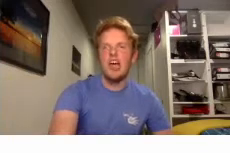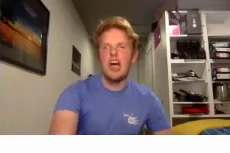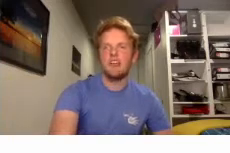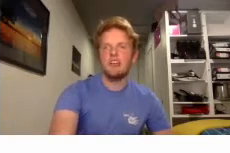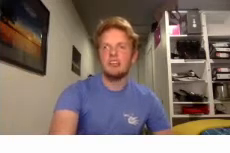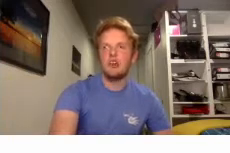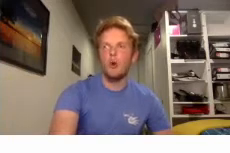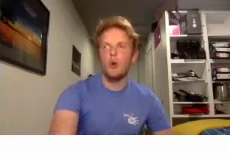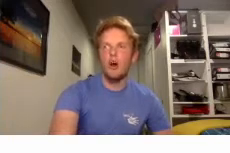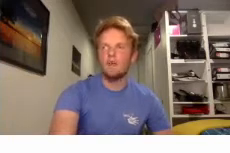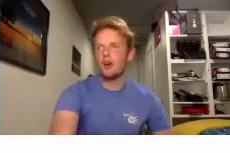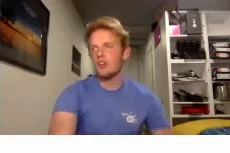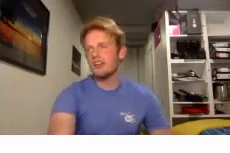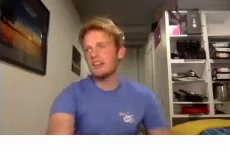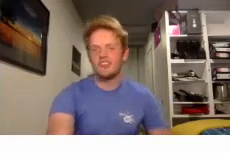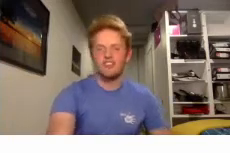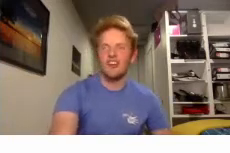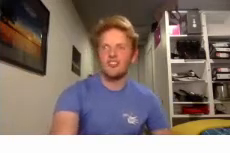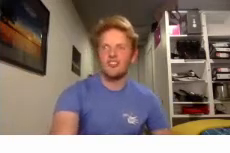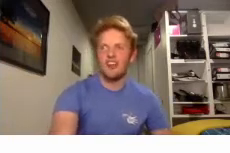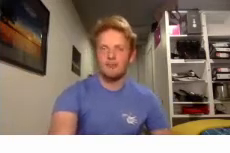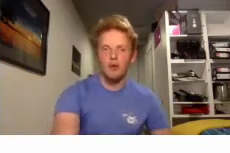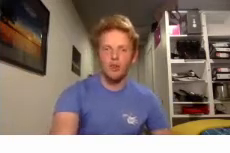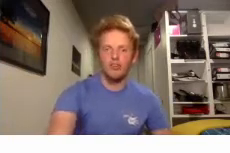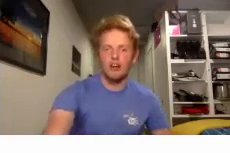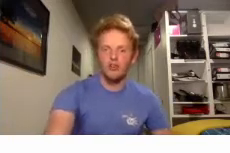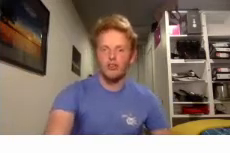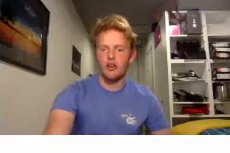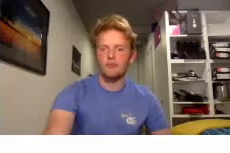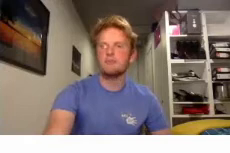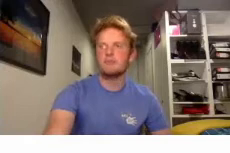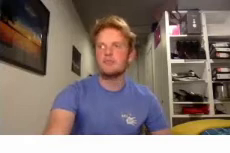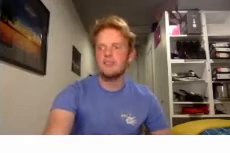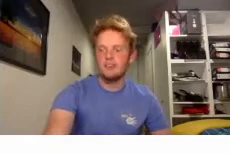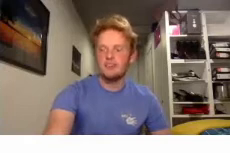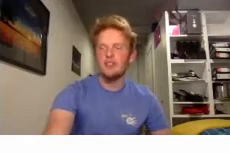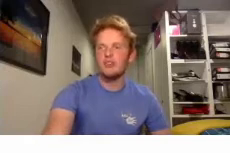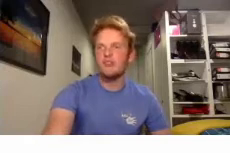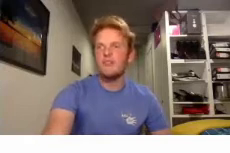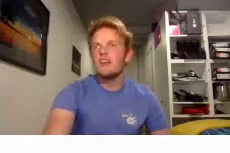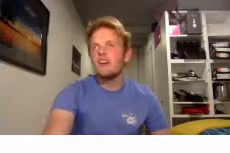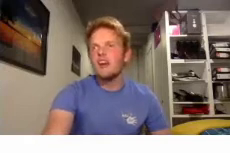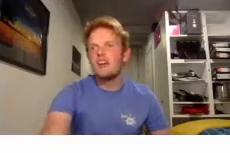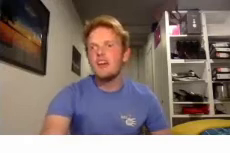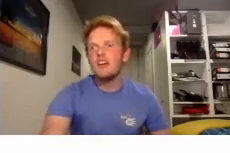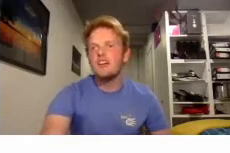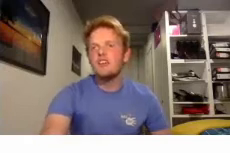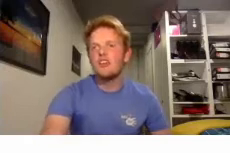and these are all online doesn't say that on the slide they're all online only. So,